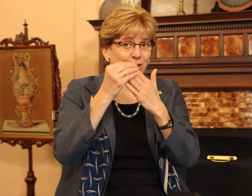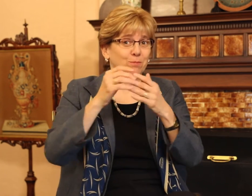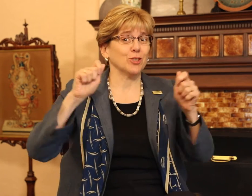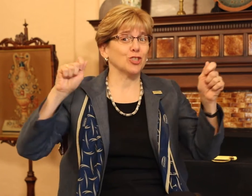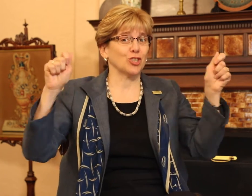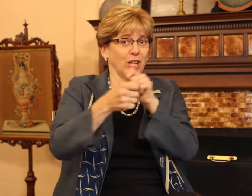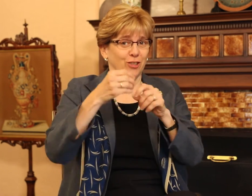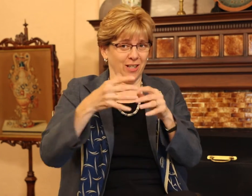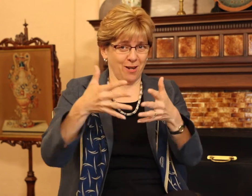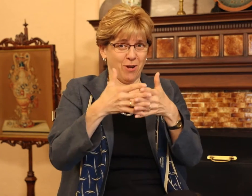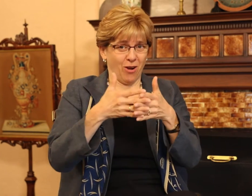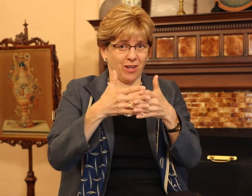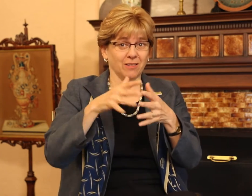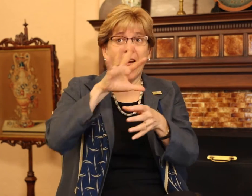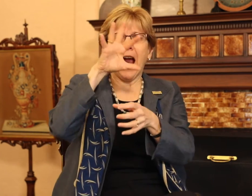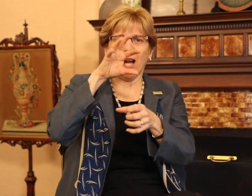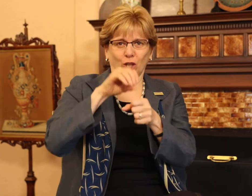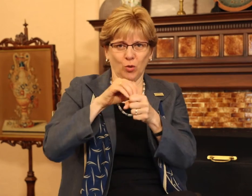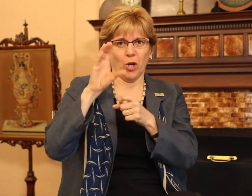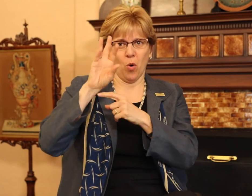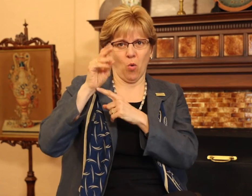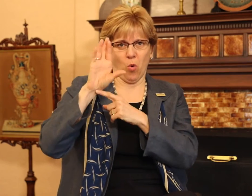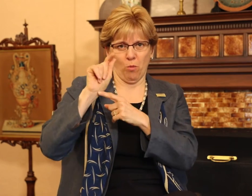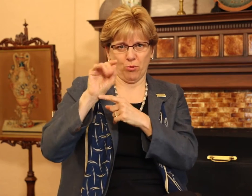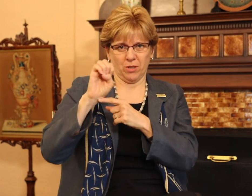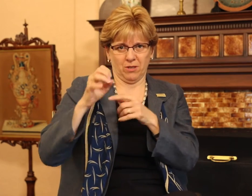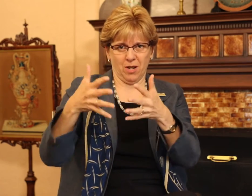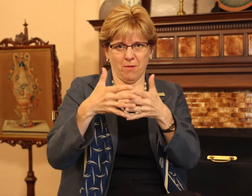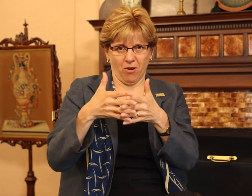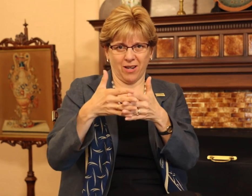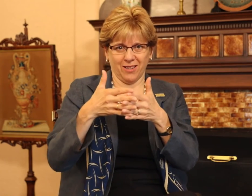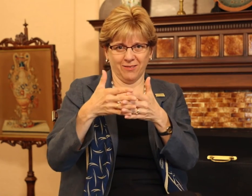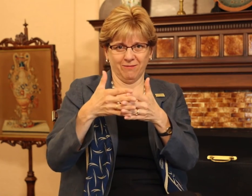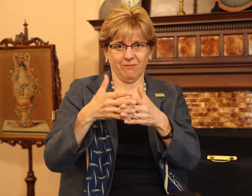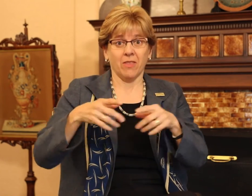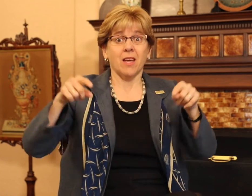Leadership is changing in America, including corporate America.